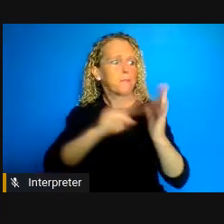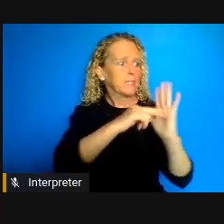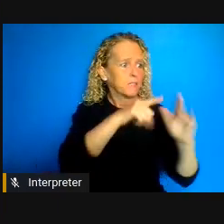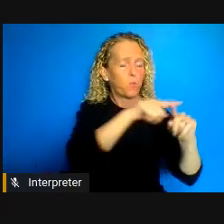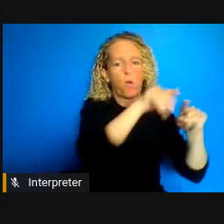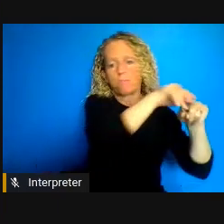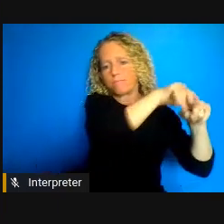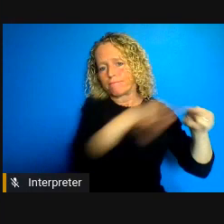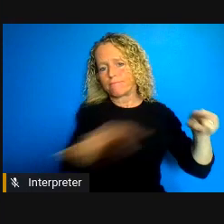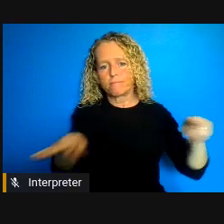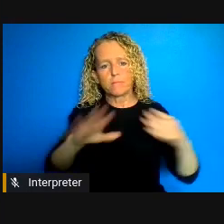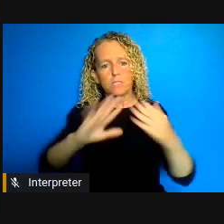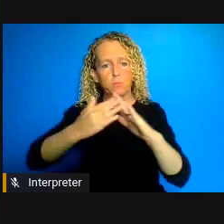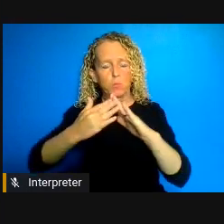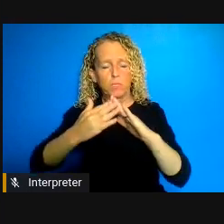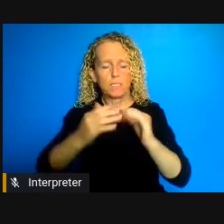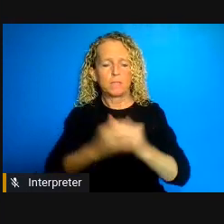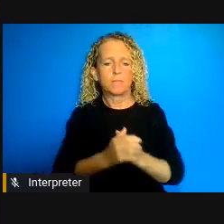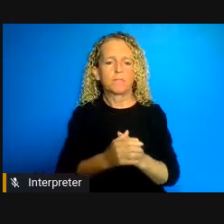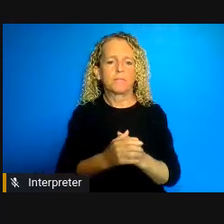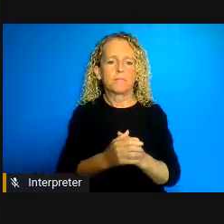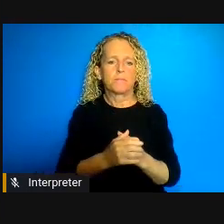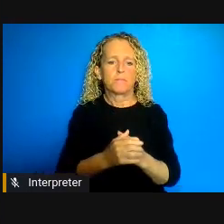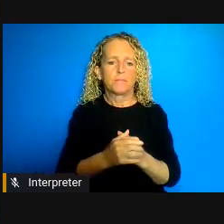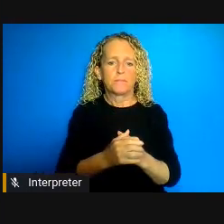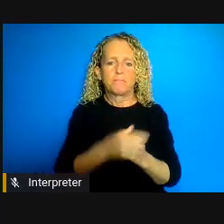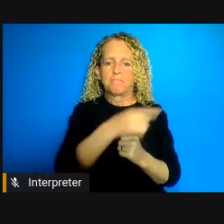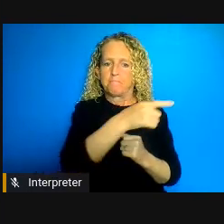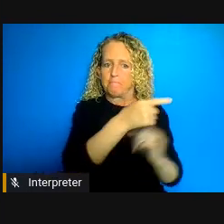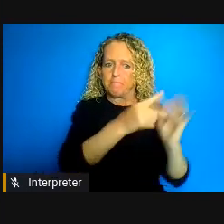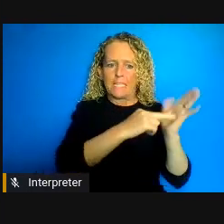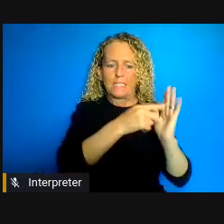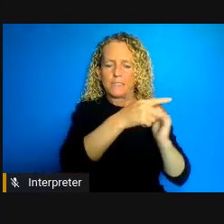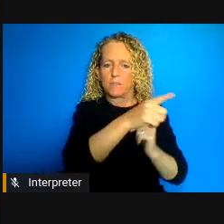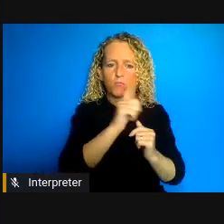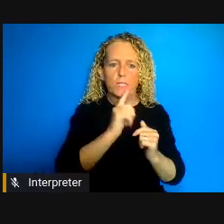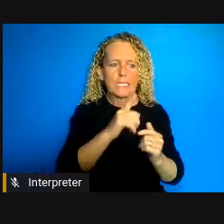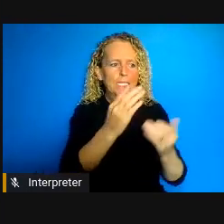mentioned are very susceptible to illness to long term and short term